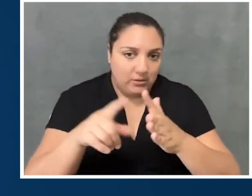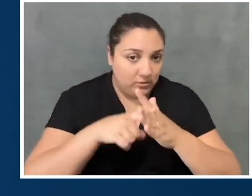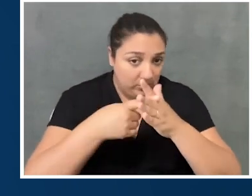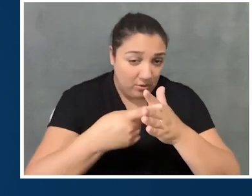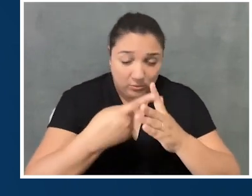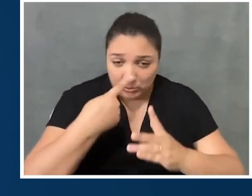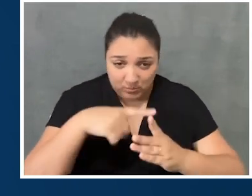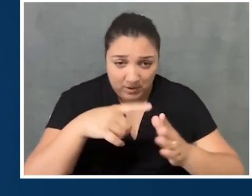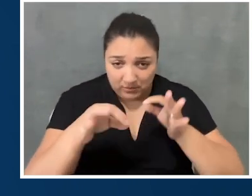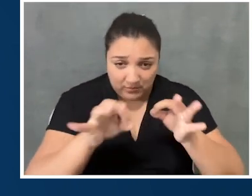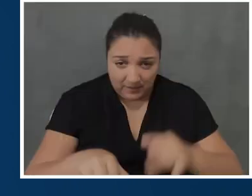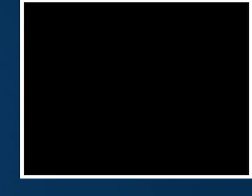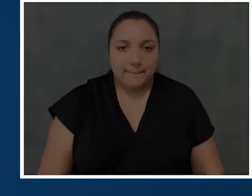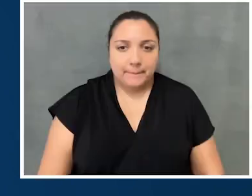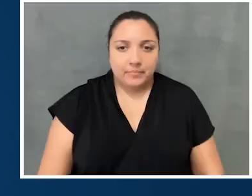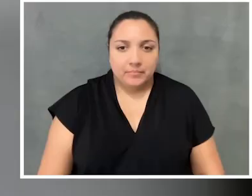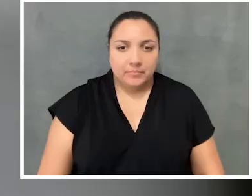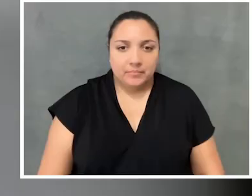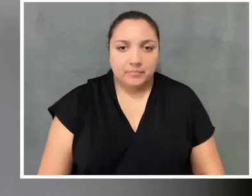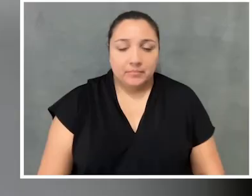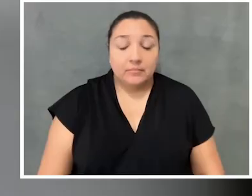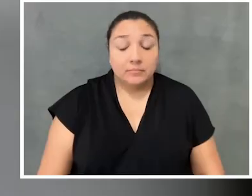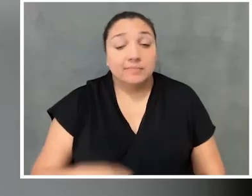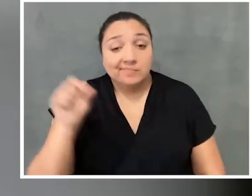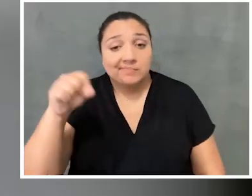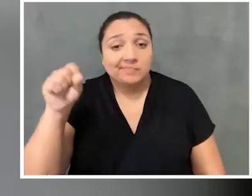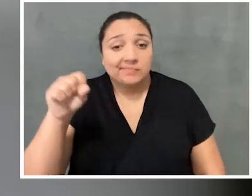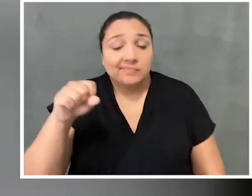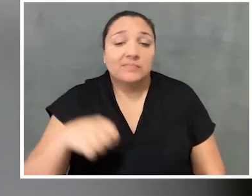So can you just talk a little bit about that? Yeah, I mean, I think,